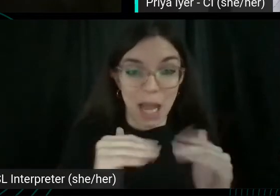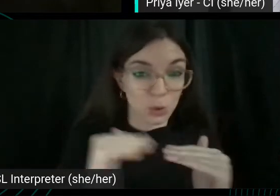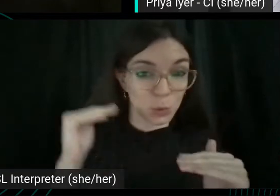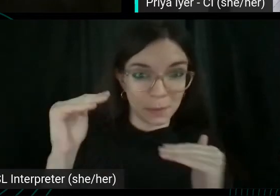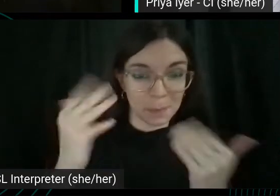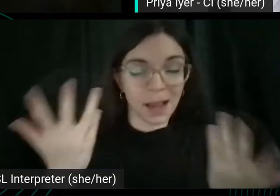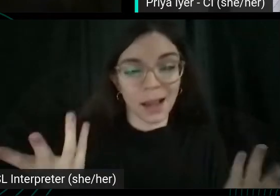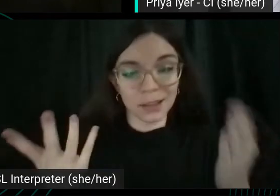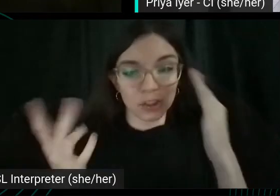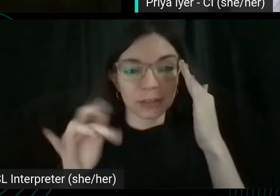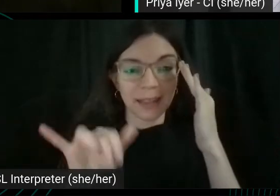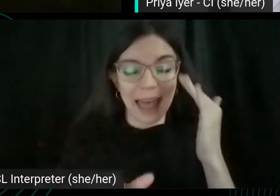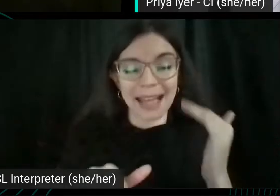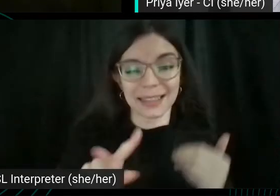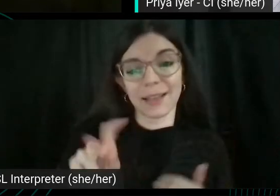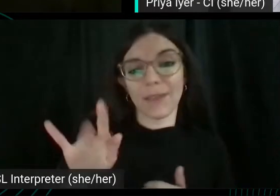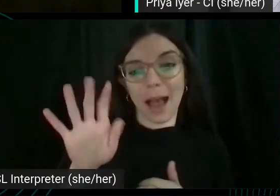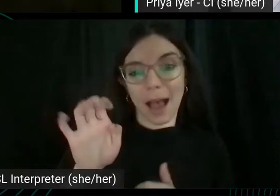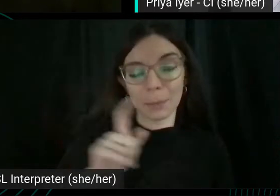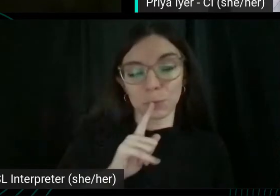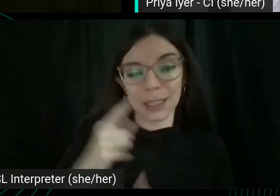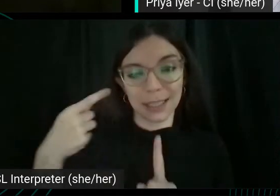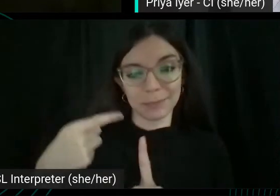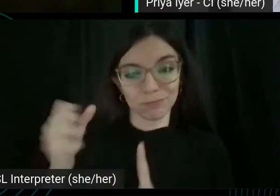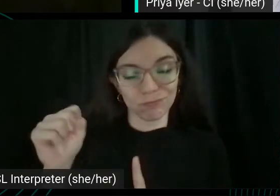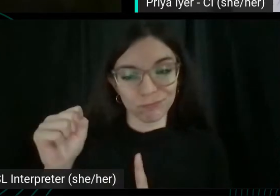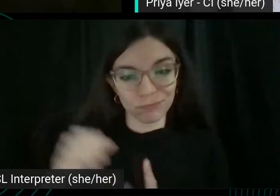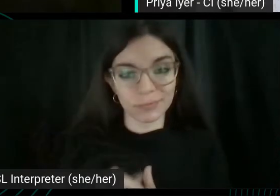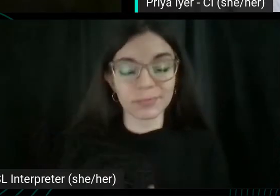That is kind of like the bible, really, you know, yeah, absolutely makes sense.